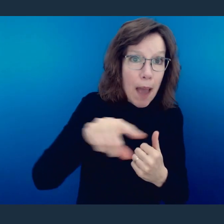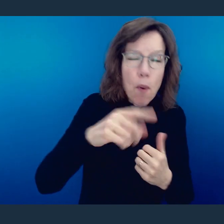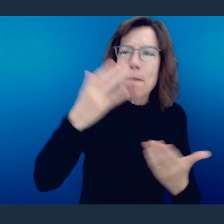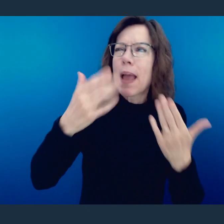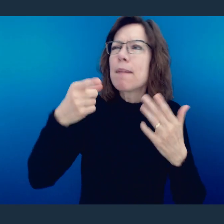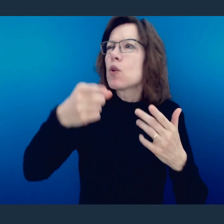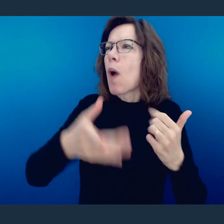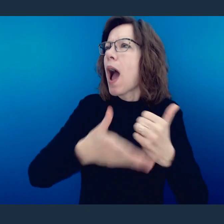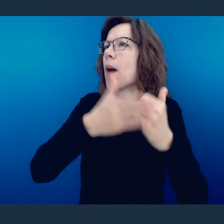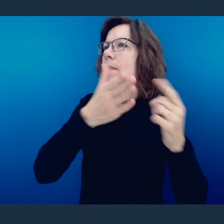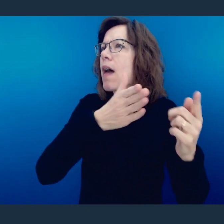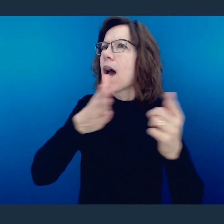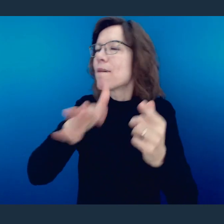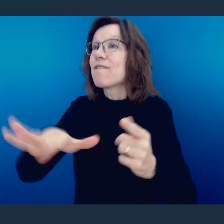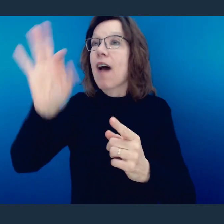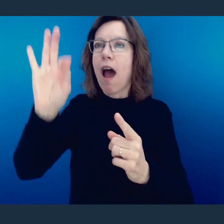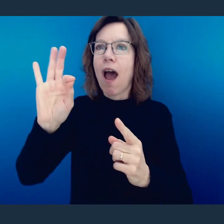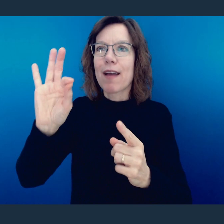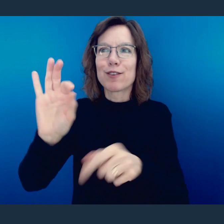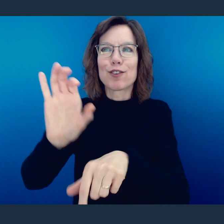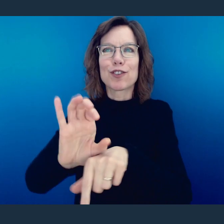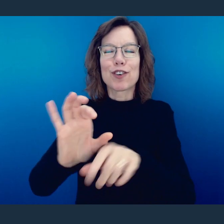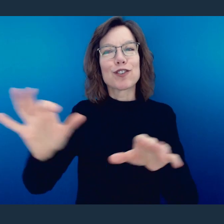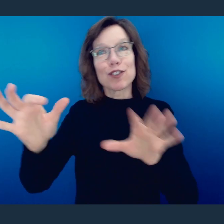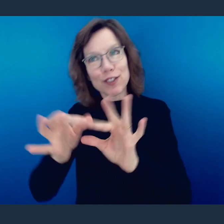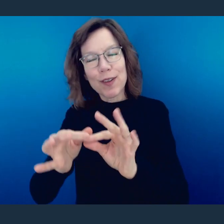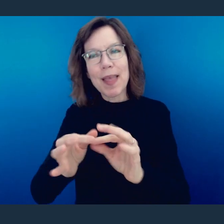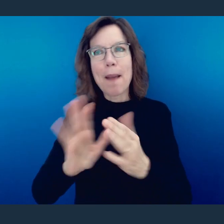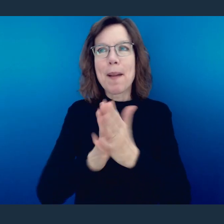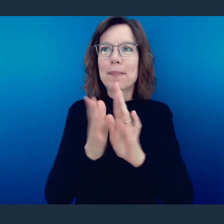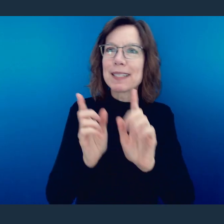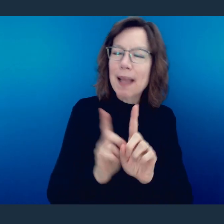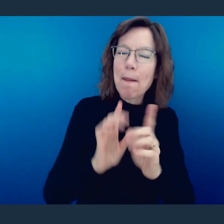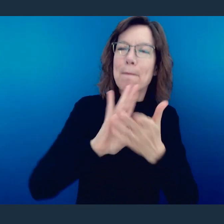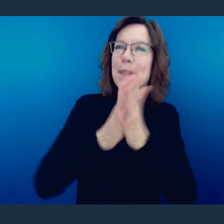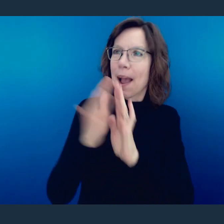to them or that You might steer their ship to where they are to grow and be discipled